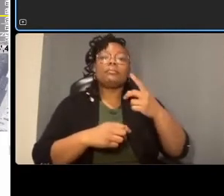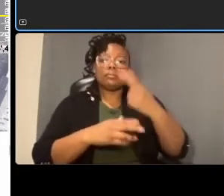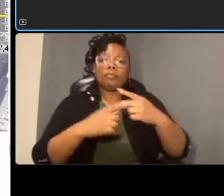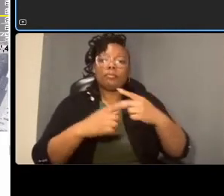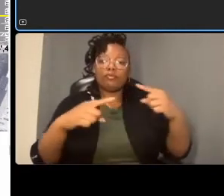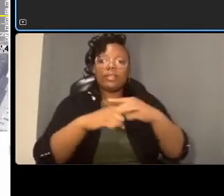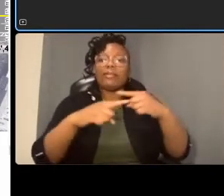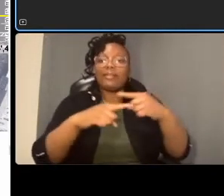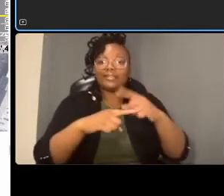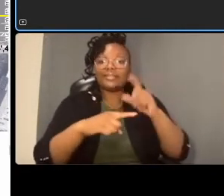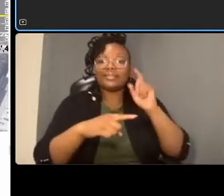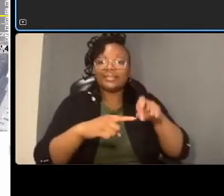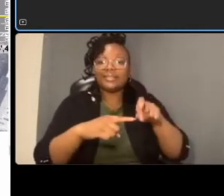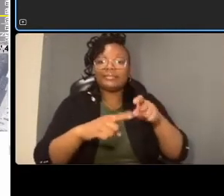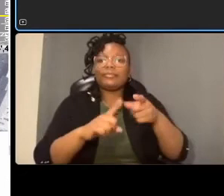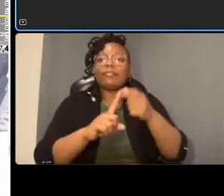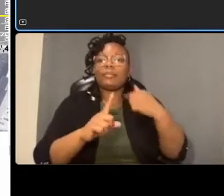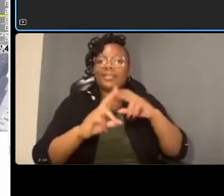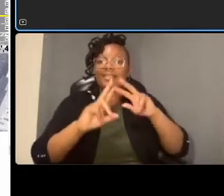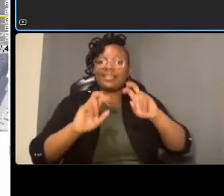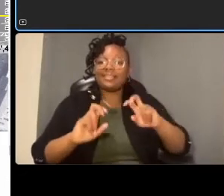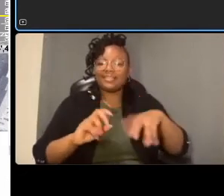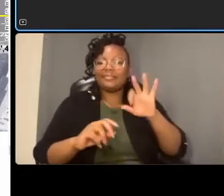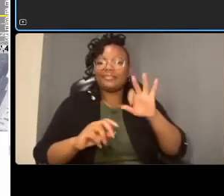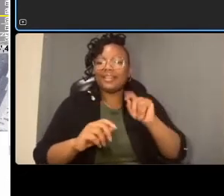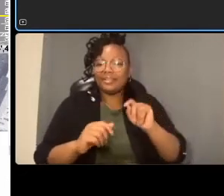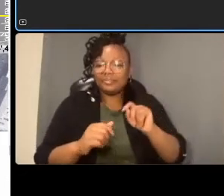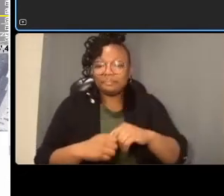any parking in this segment again this is going to be reviewed them in the study